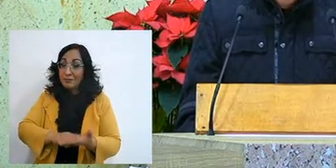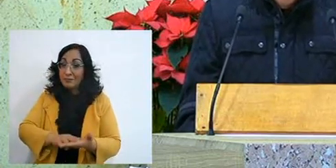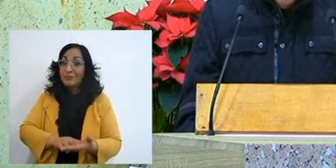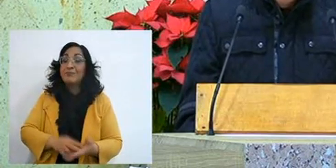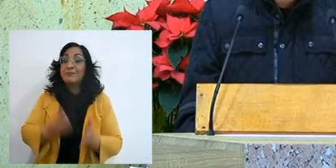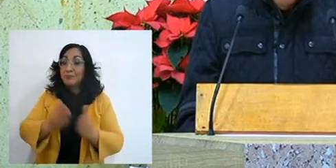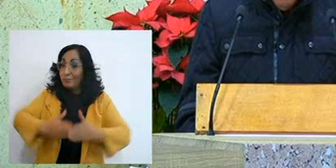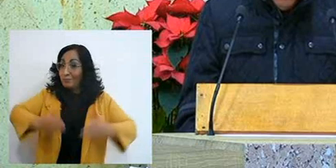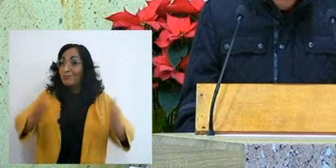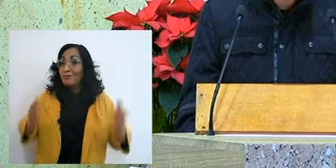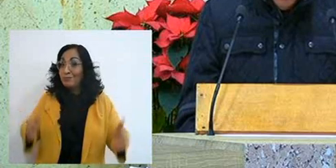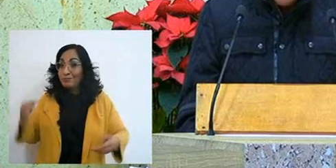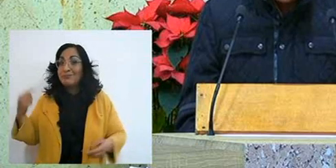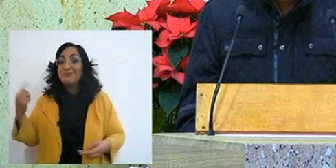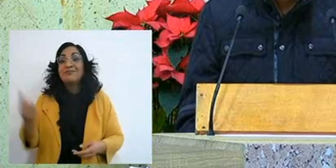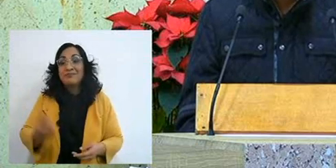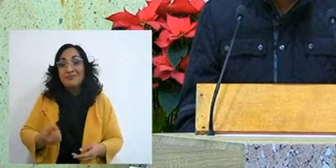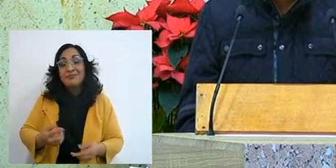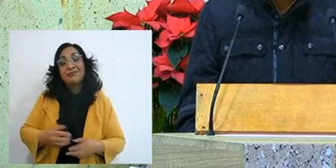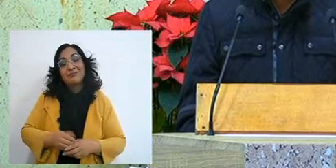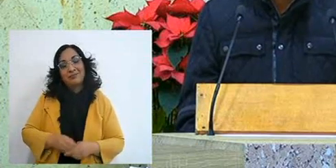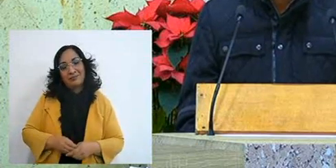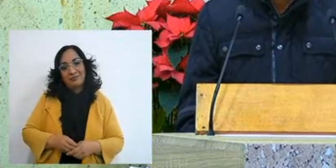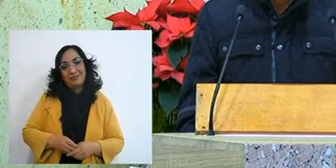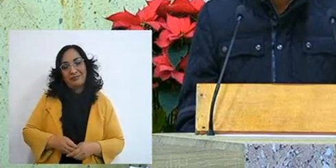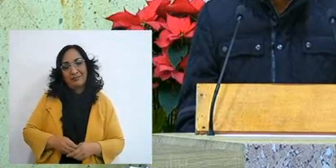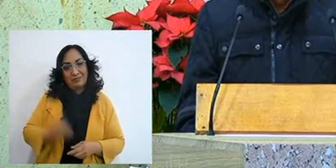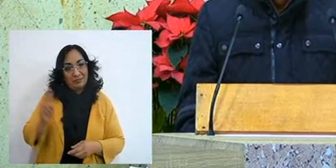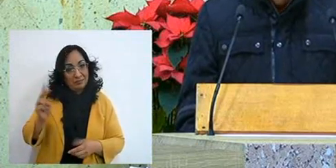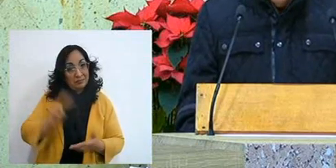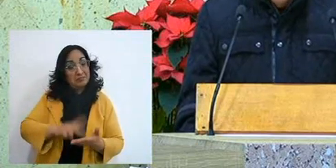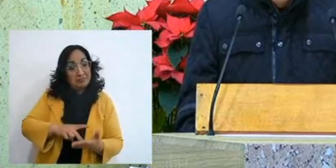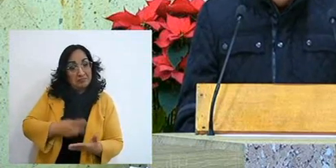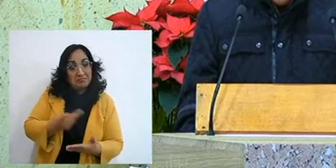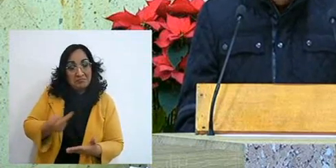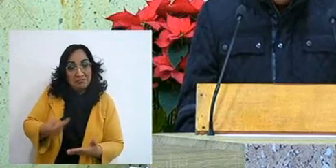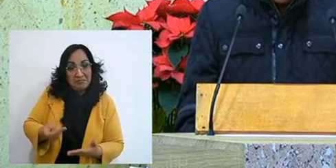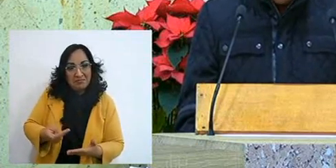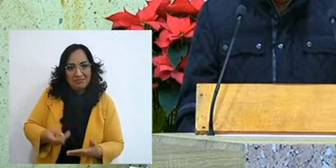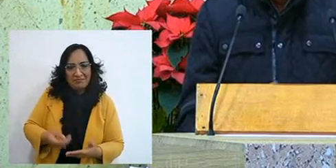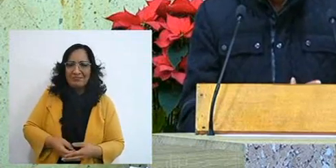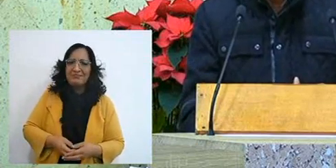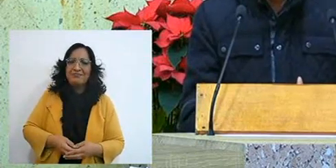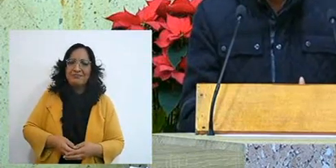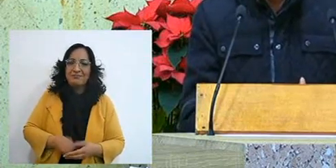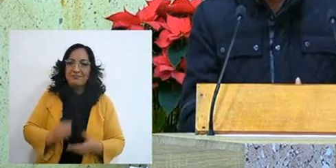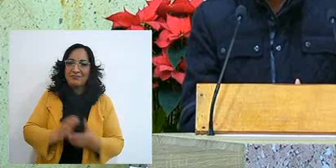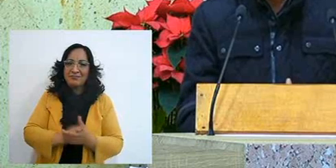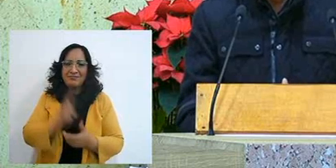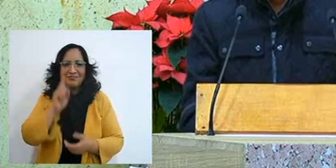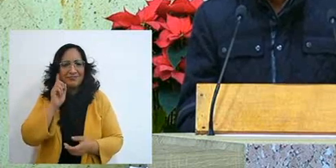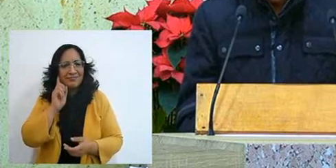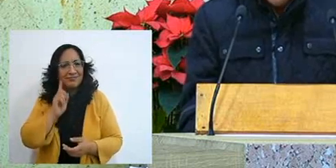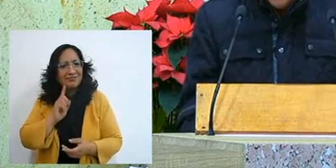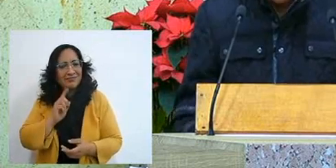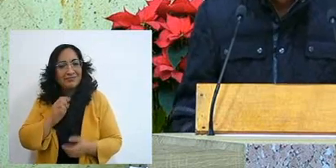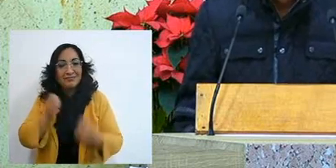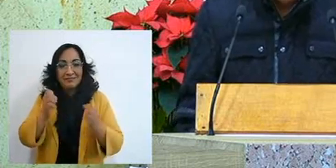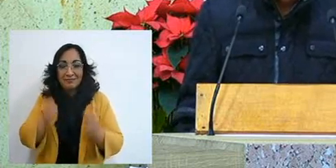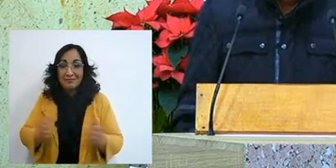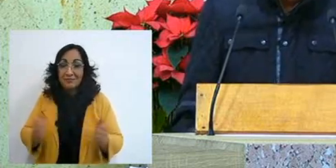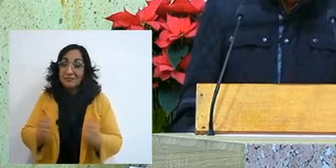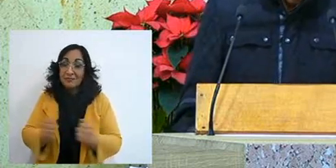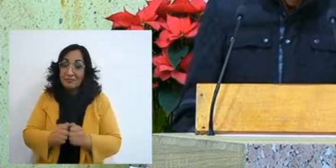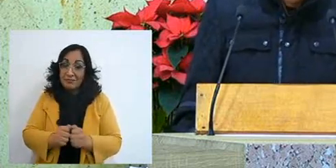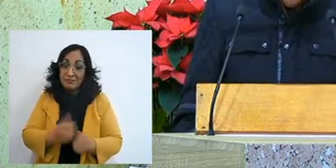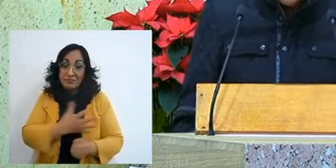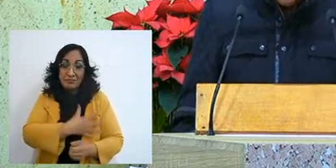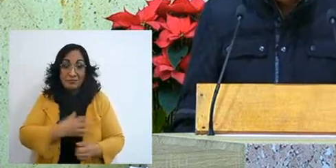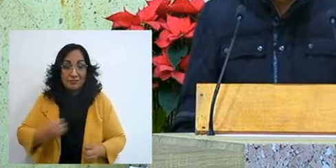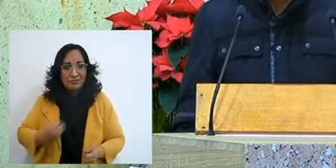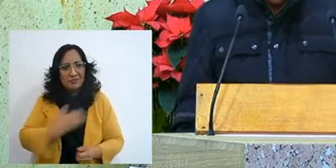and one time, I was, well my wife was still with my children, they were still meeting,